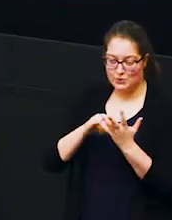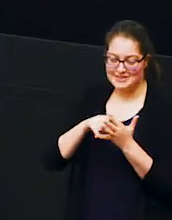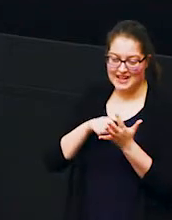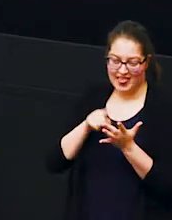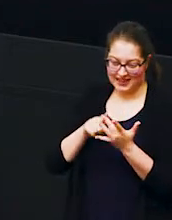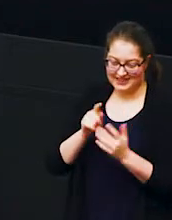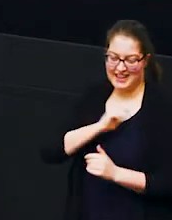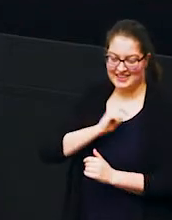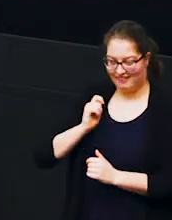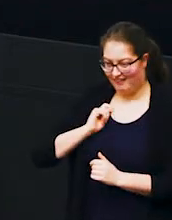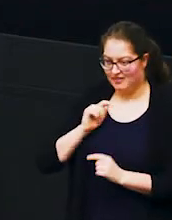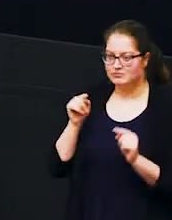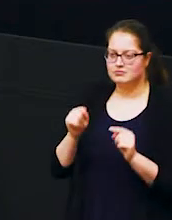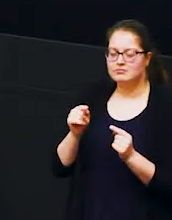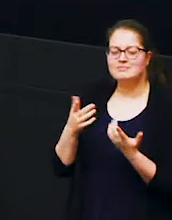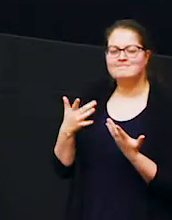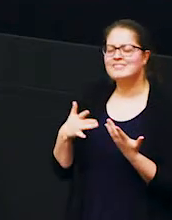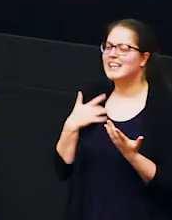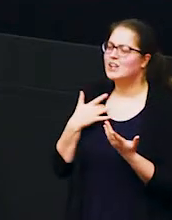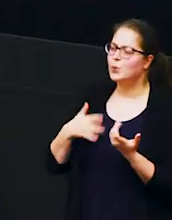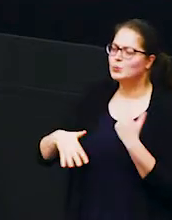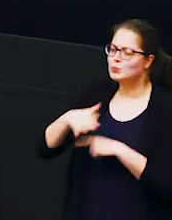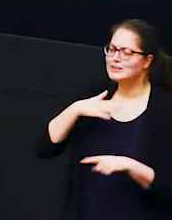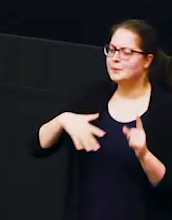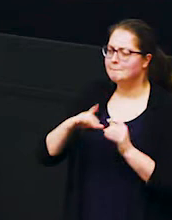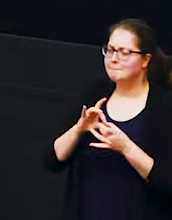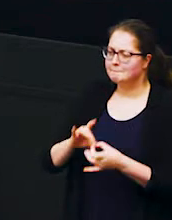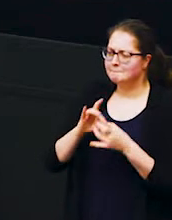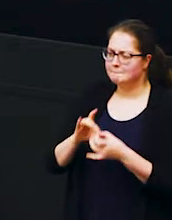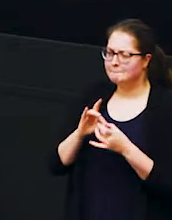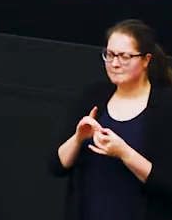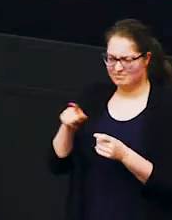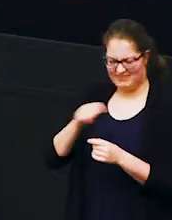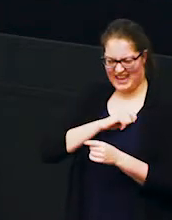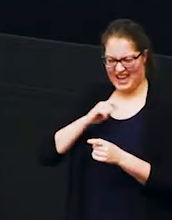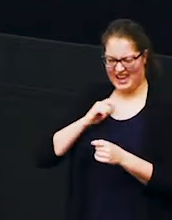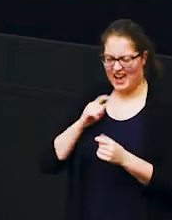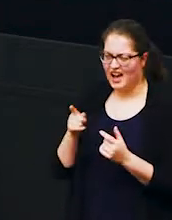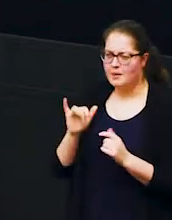and ambasely is an ecosystem in southern kenya as i've said but you might recognize it because it's